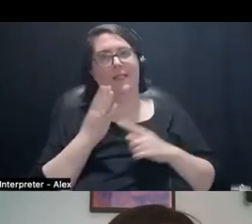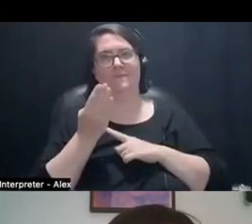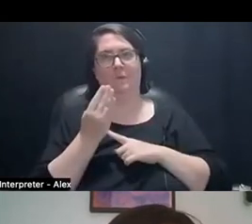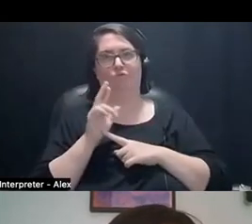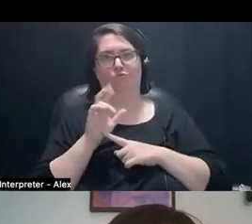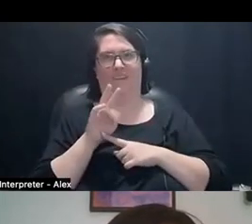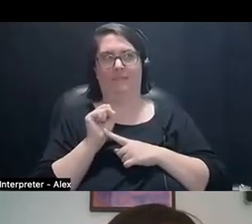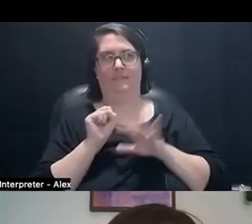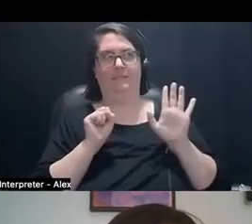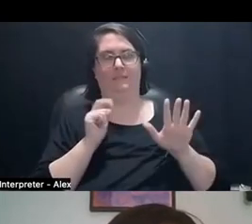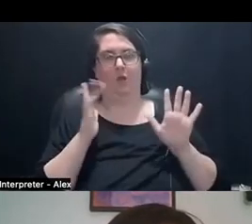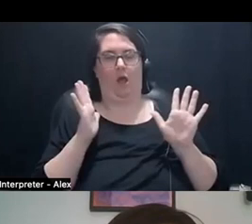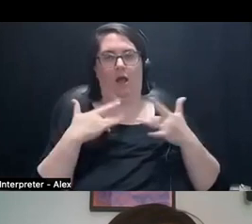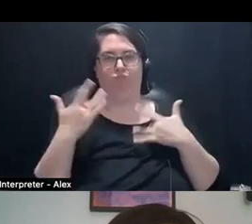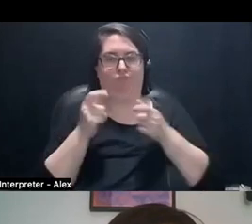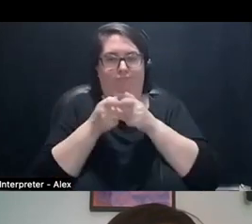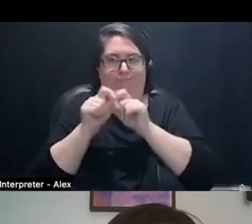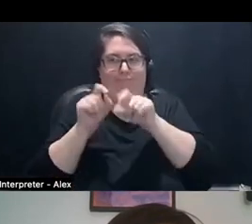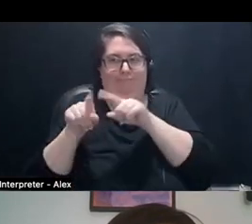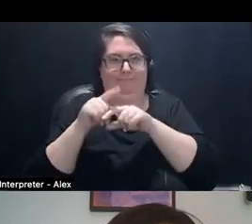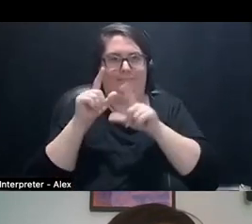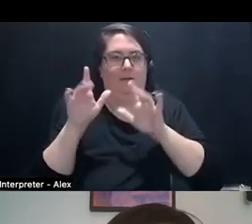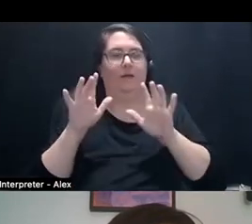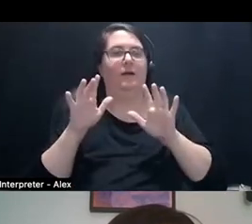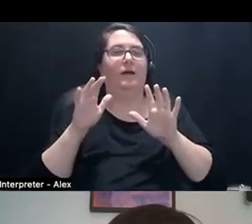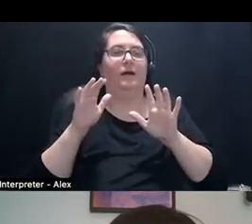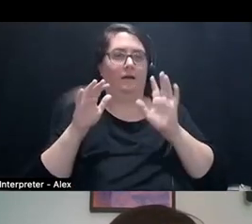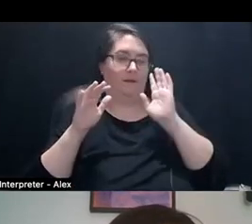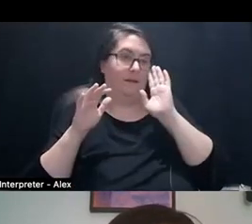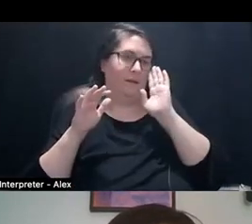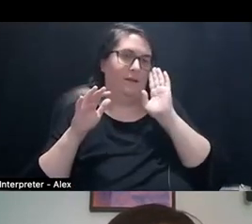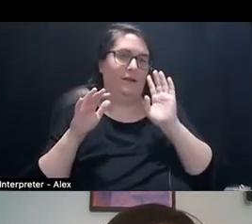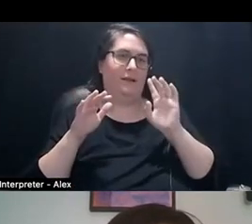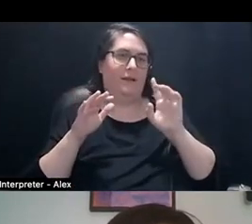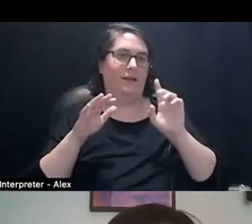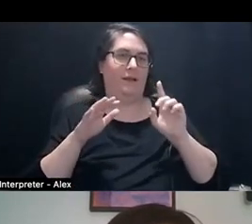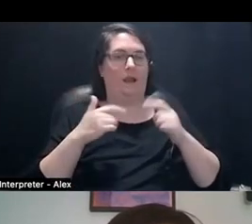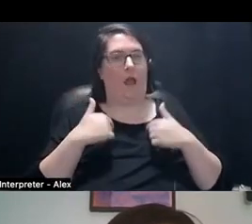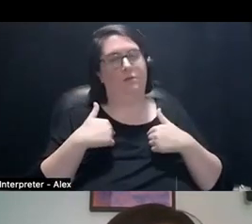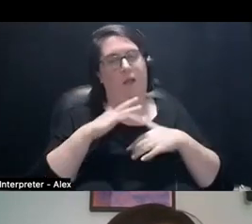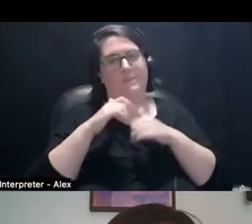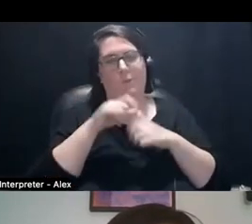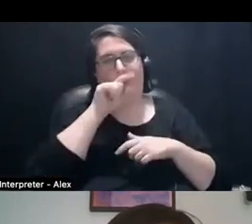And so if you love me and, know about my bird thing you've gotten a message about that.